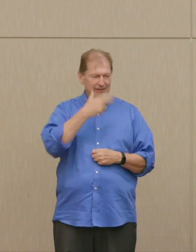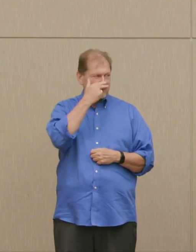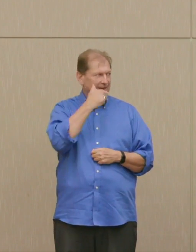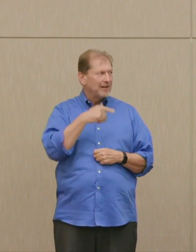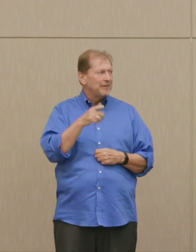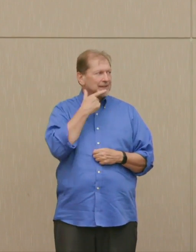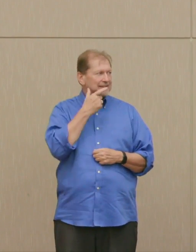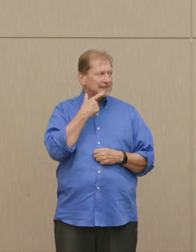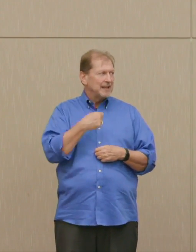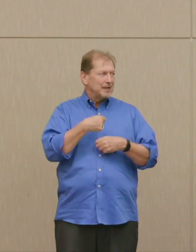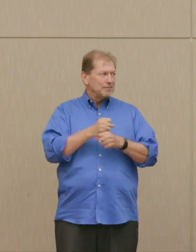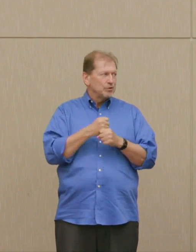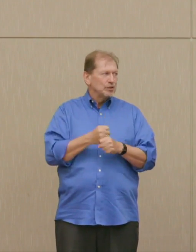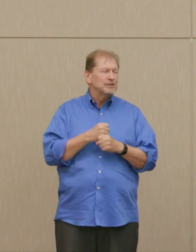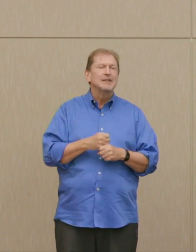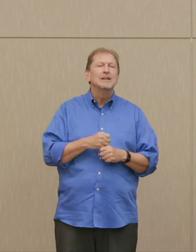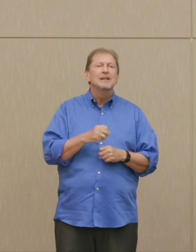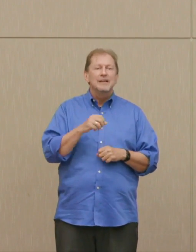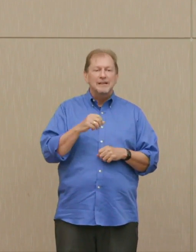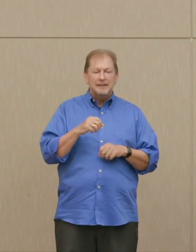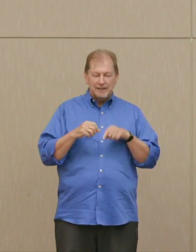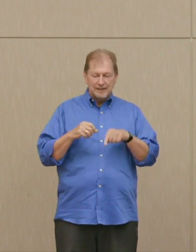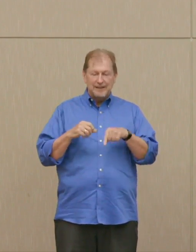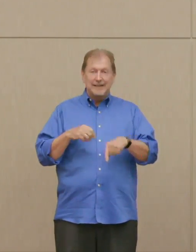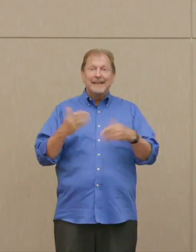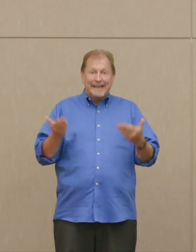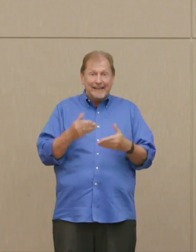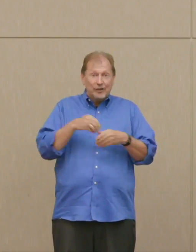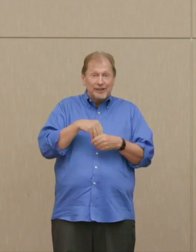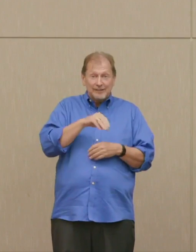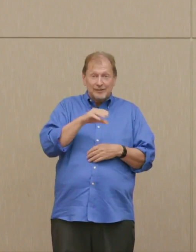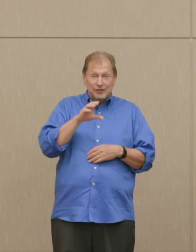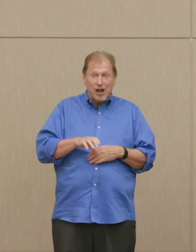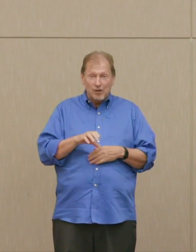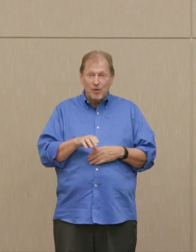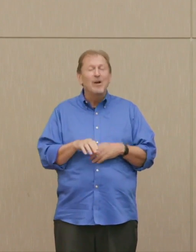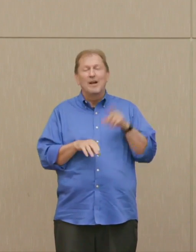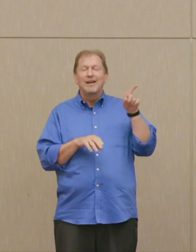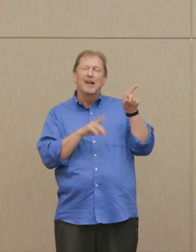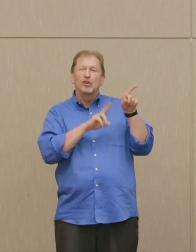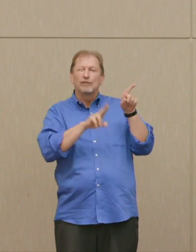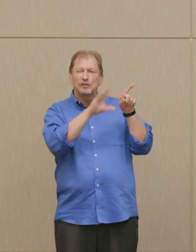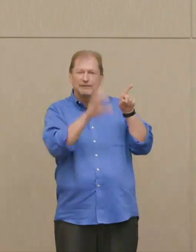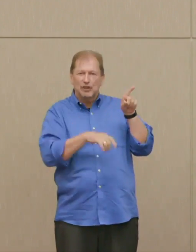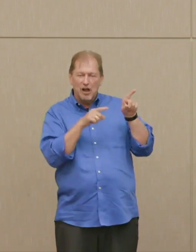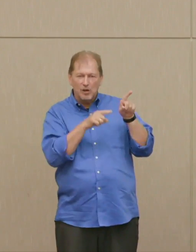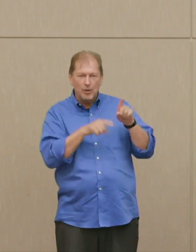again not at your university, but here in Chicago at the University of Chicago, Stagg